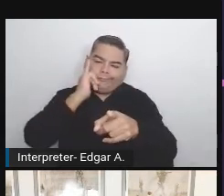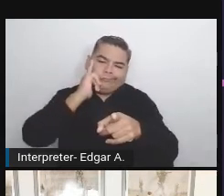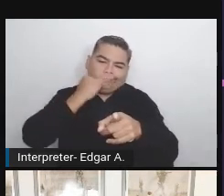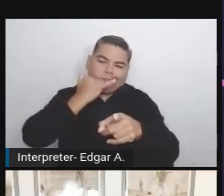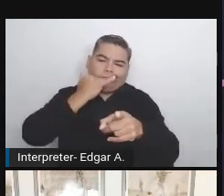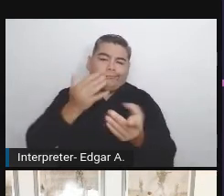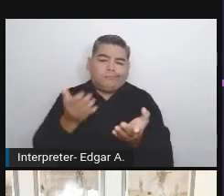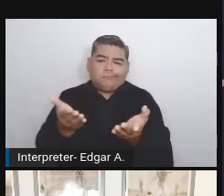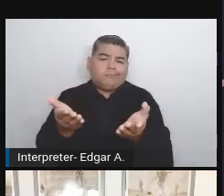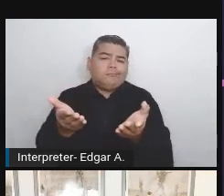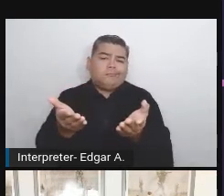This is on what we argued.